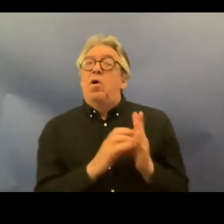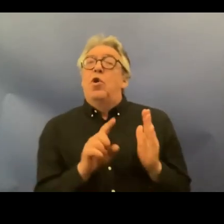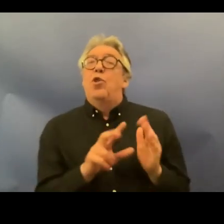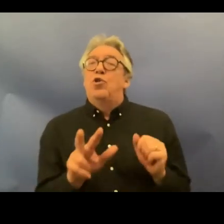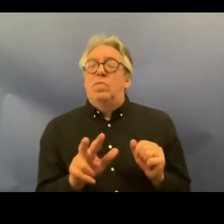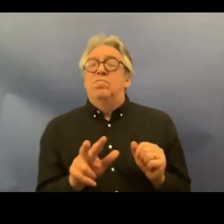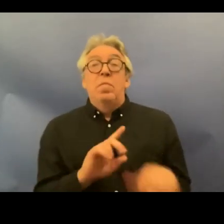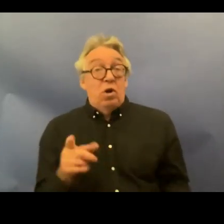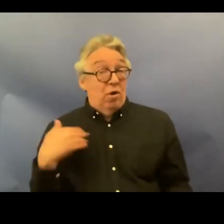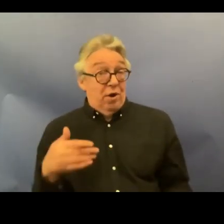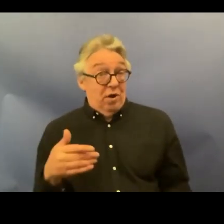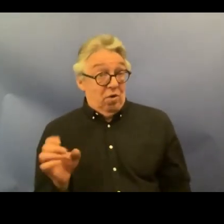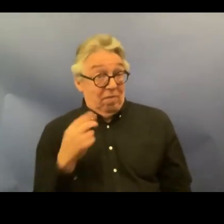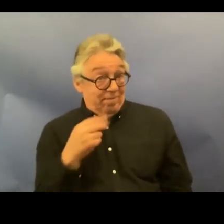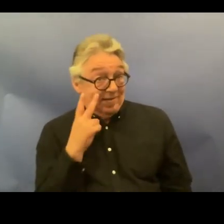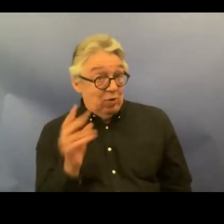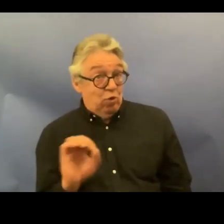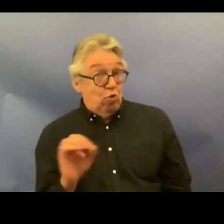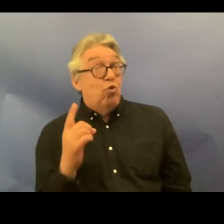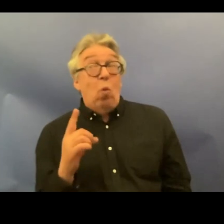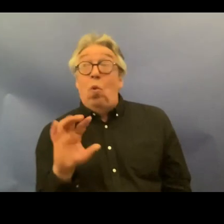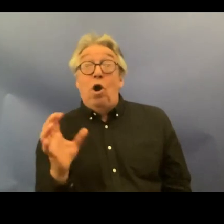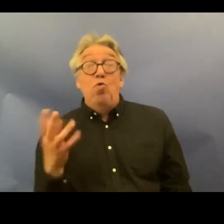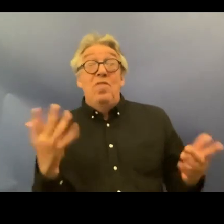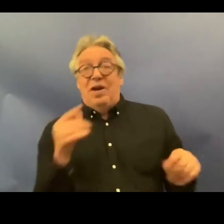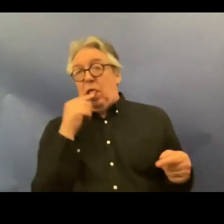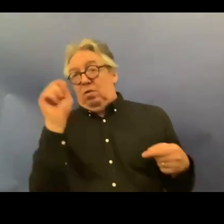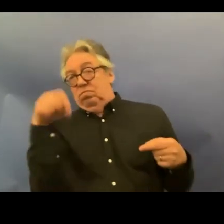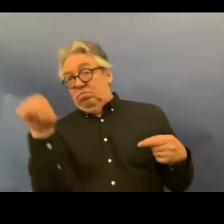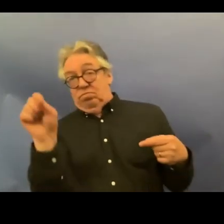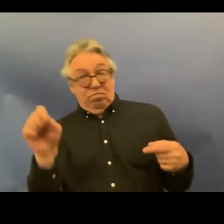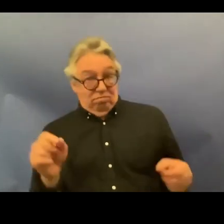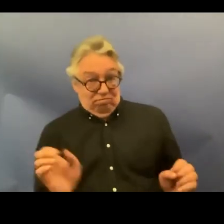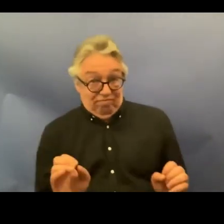country that really that's really done it um I already mentioned equal